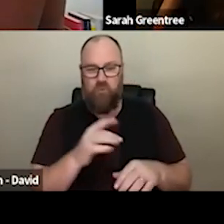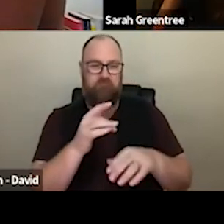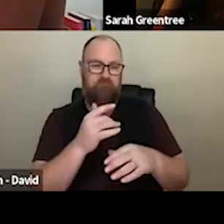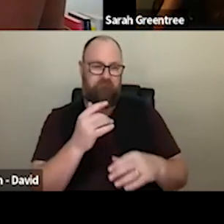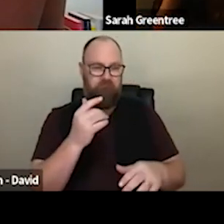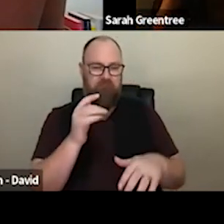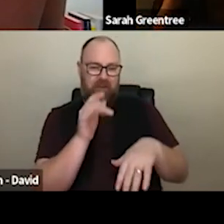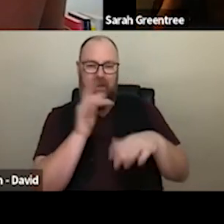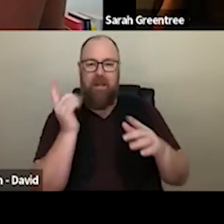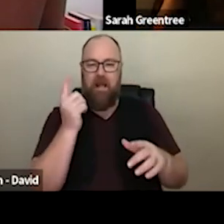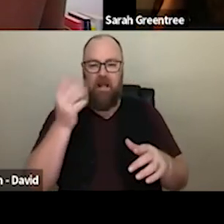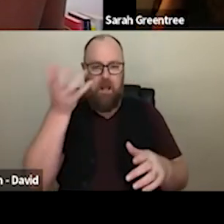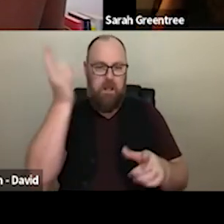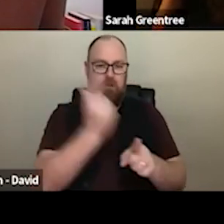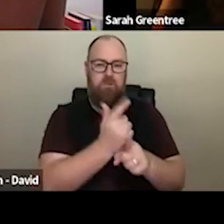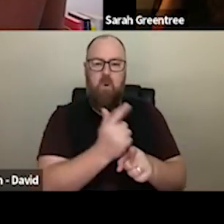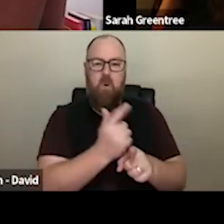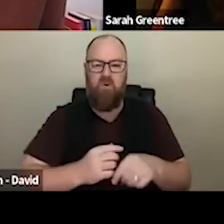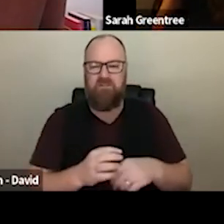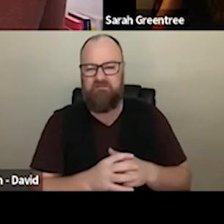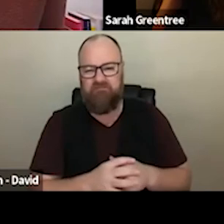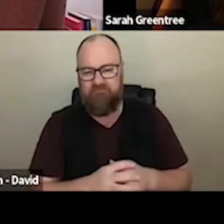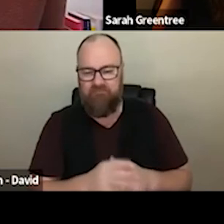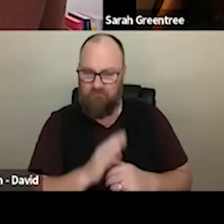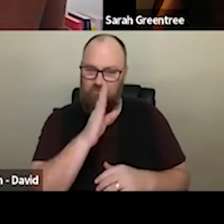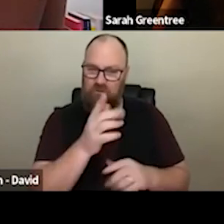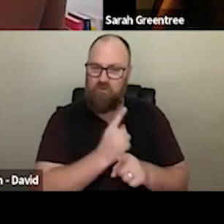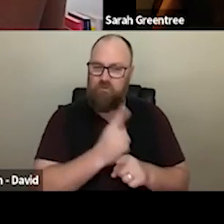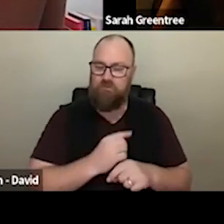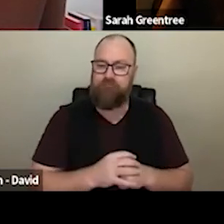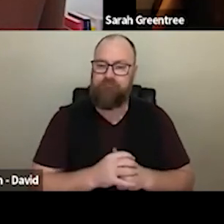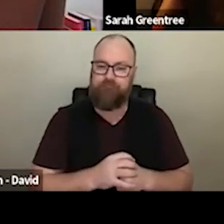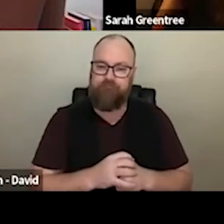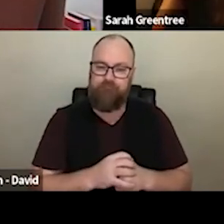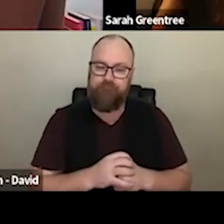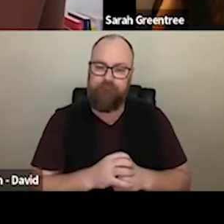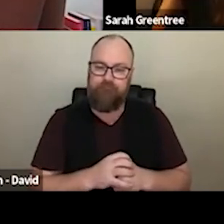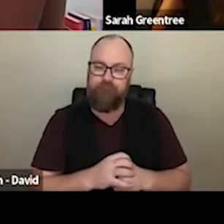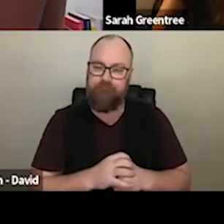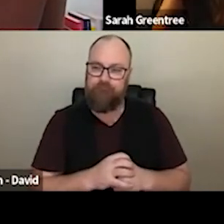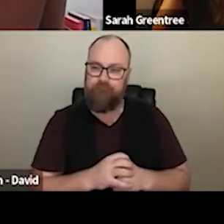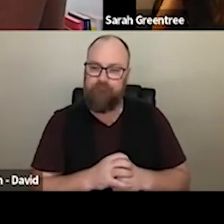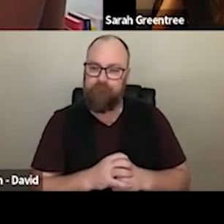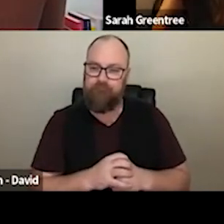Kind of keep it simple and straightforward, rather than getting to to overload it with theoretical, or or sometimes impenetrable language. Was that a decent summary Set a decent summary Colleagues